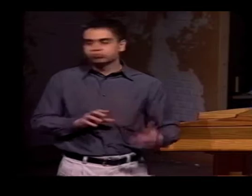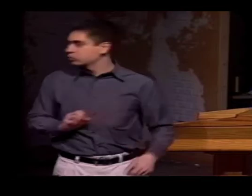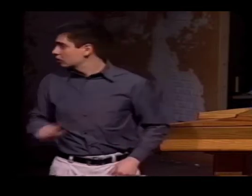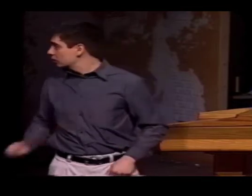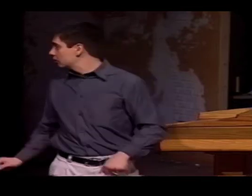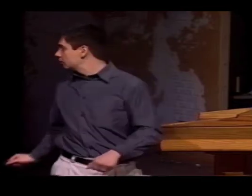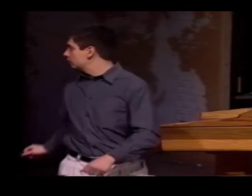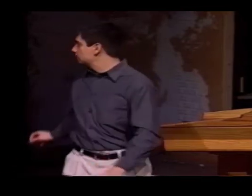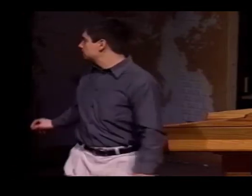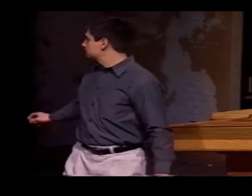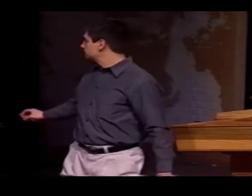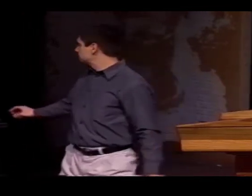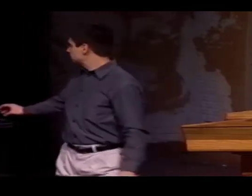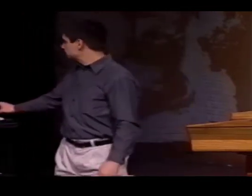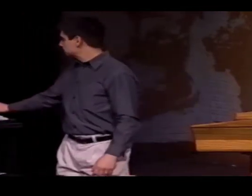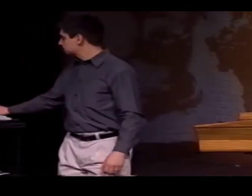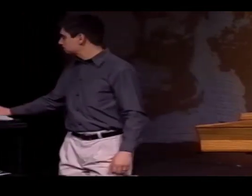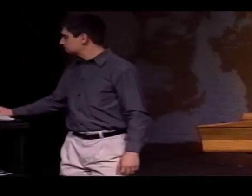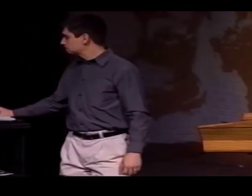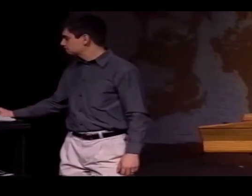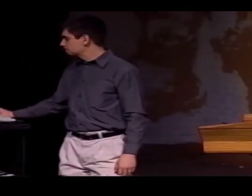AND DIFFERENCES LIE IN THE LANGUAGE BASES.